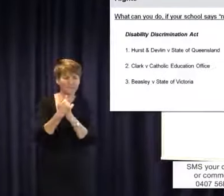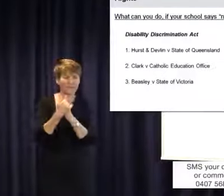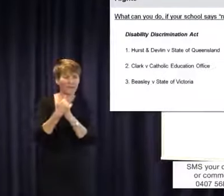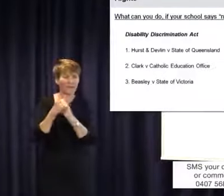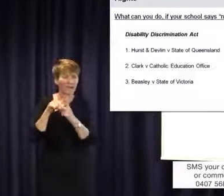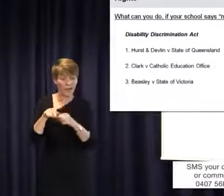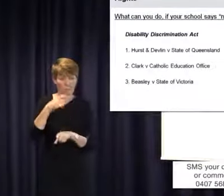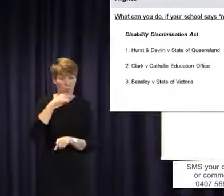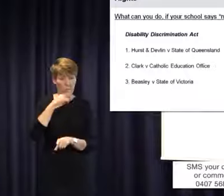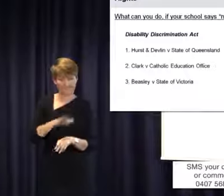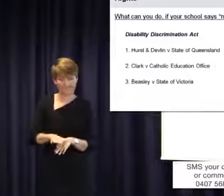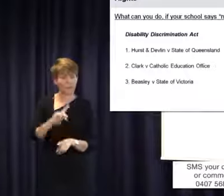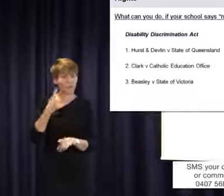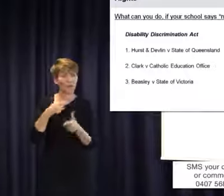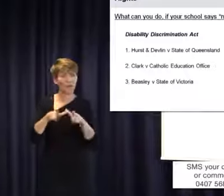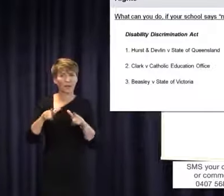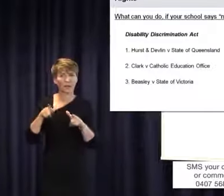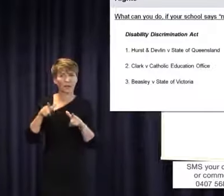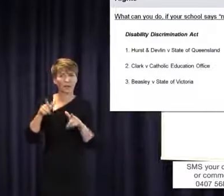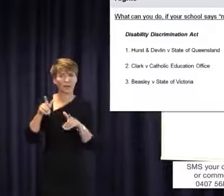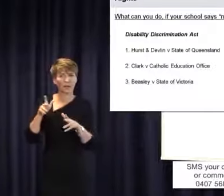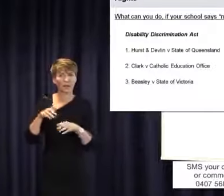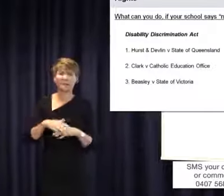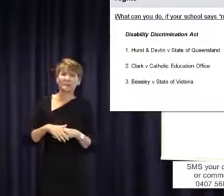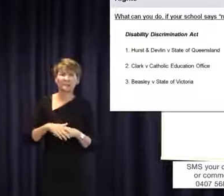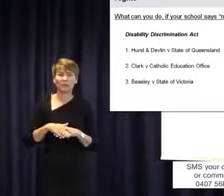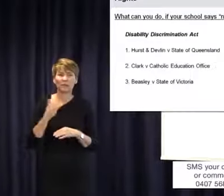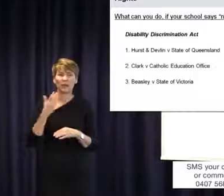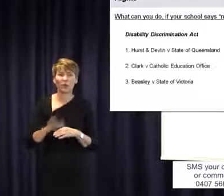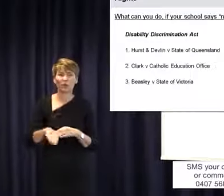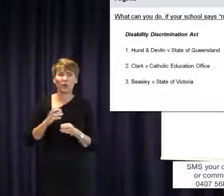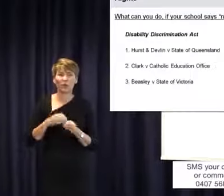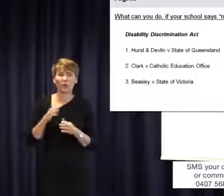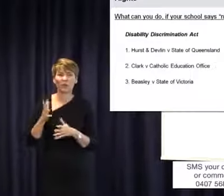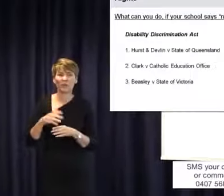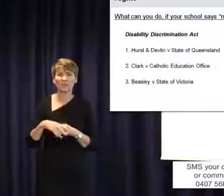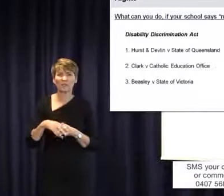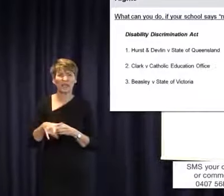was Auslan. I am not sure he was brought up with Auslan, but he did not rely orally at